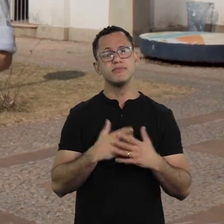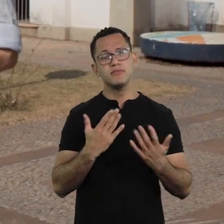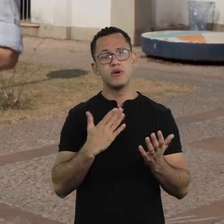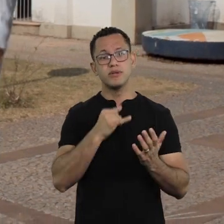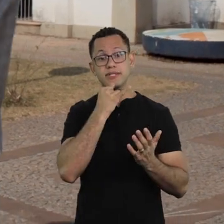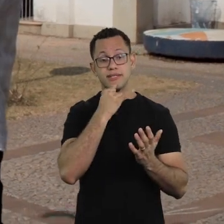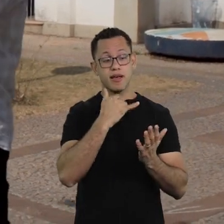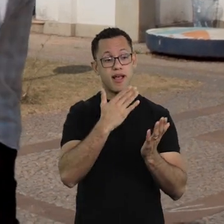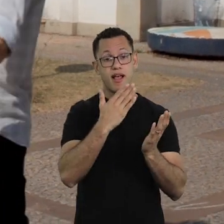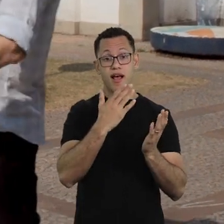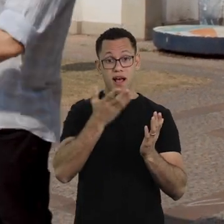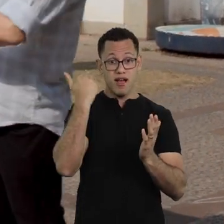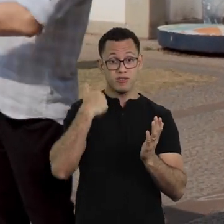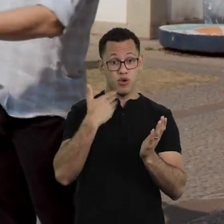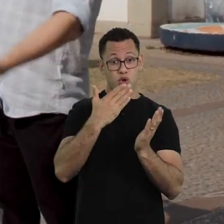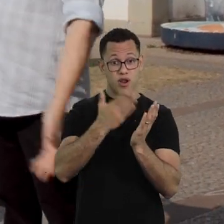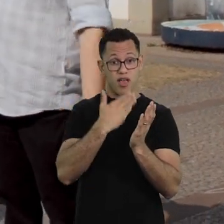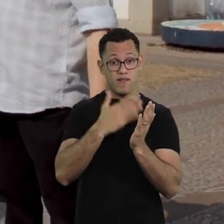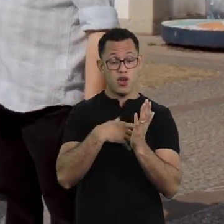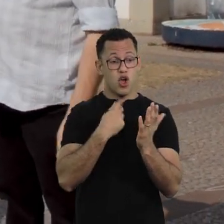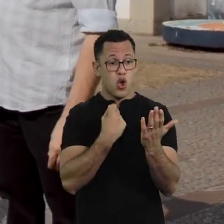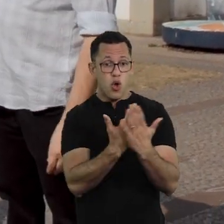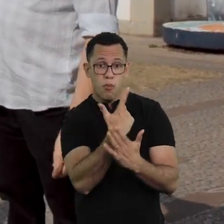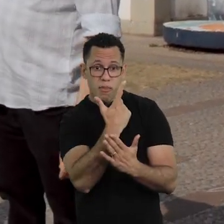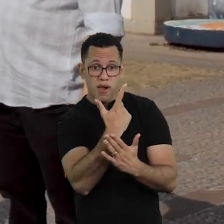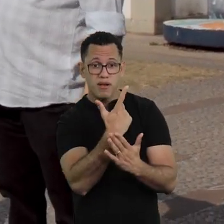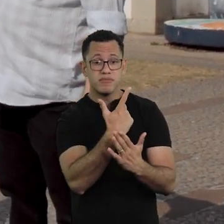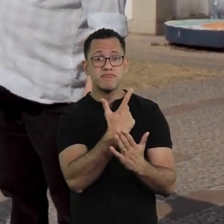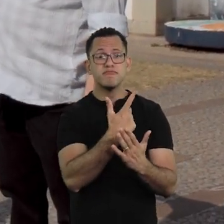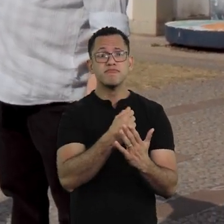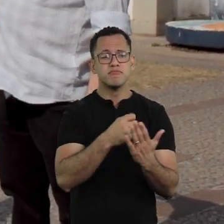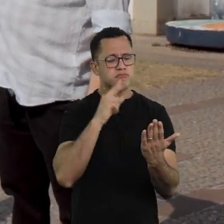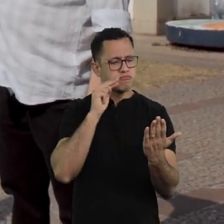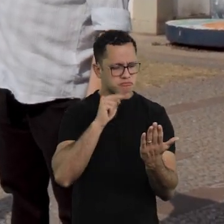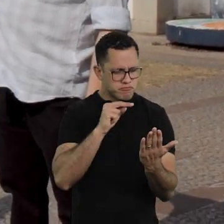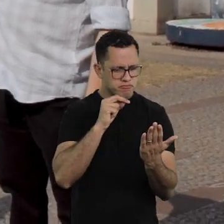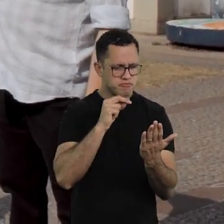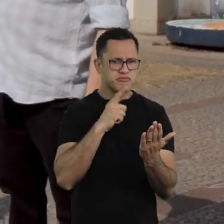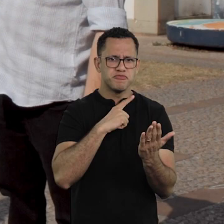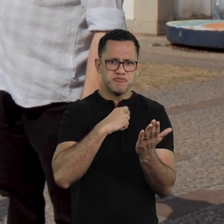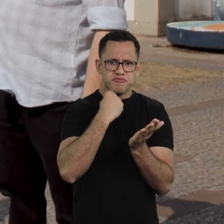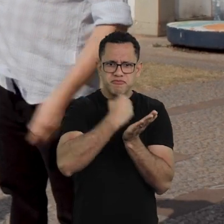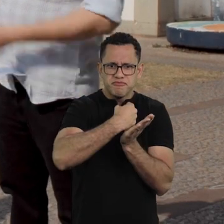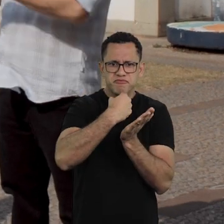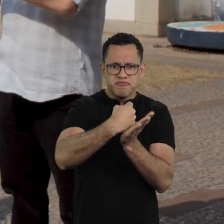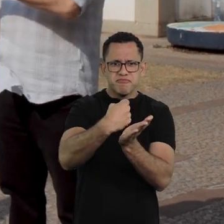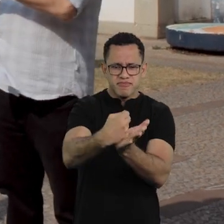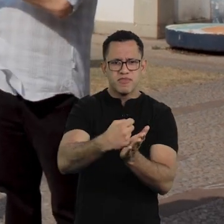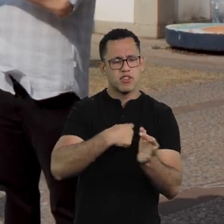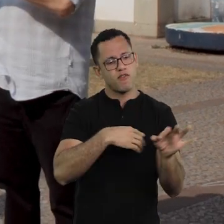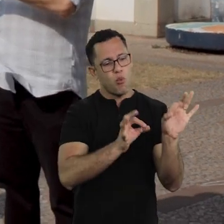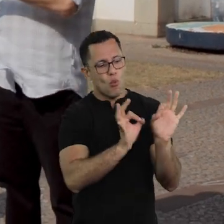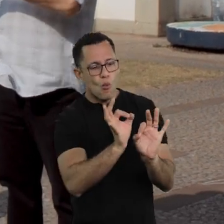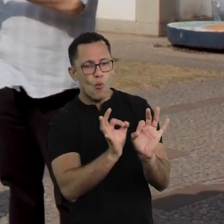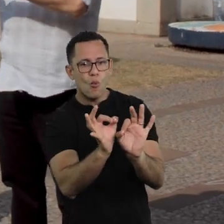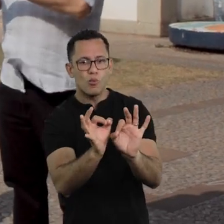The choices I made, the books, there was a book I bought in Livro 7, the stamps, I organized the books.